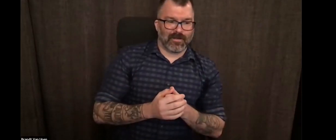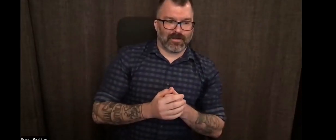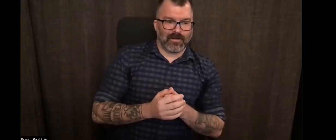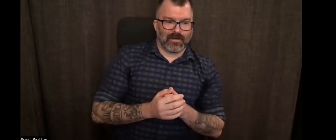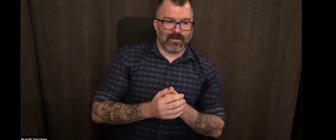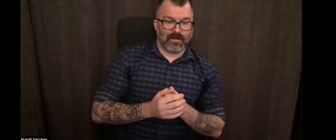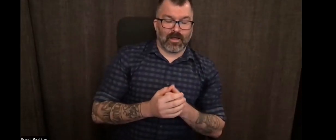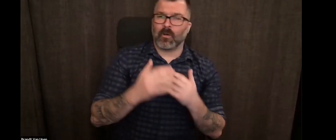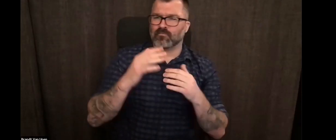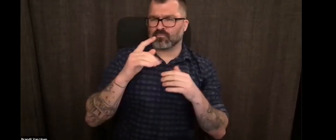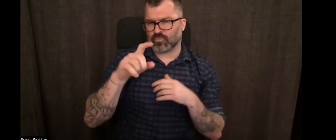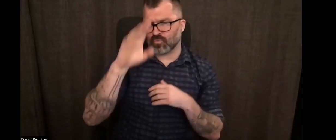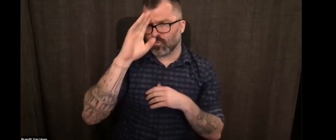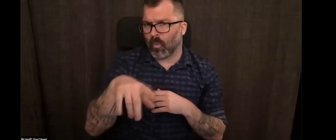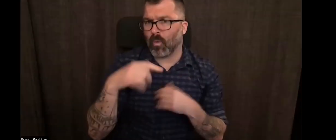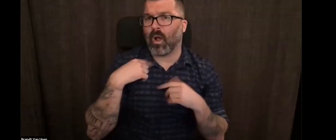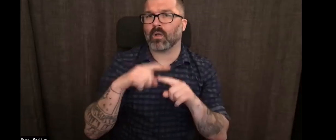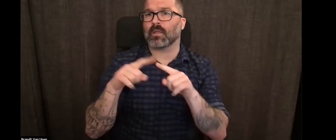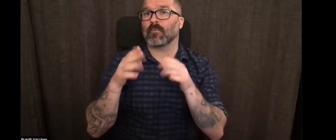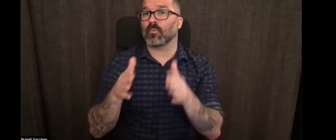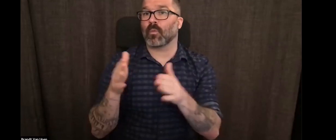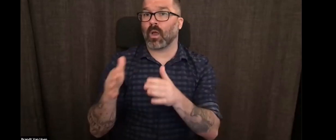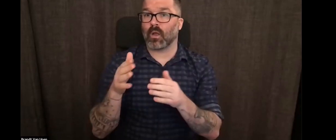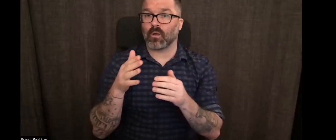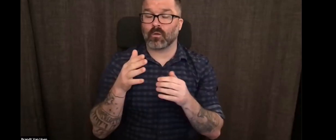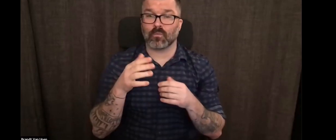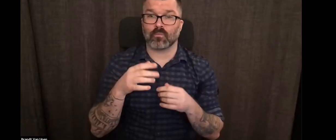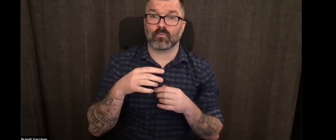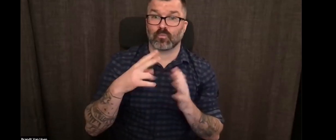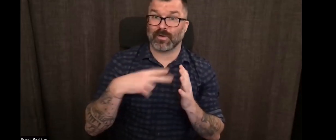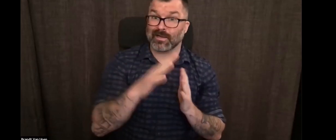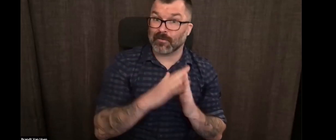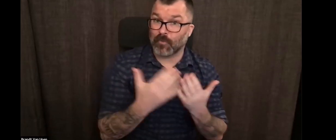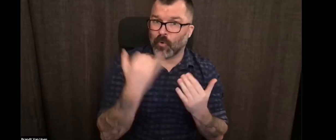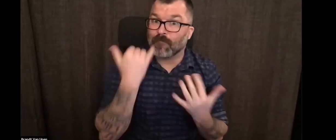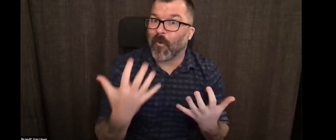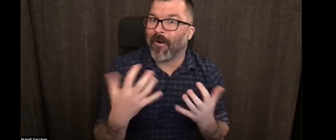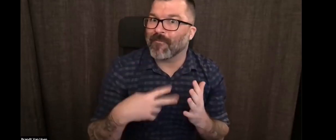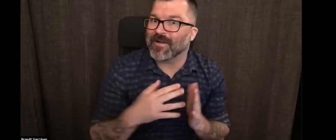audience for watching tonight. Round of applause for everybody.